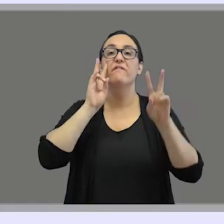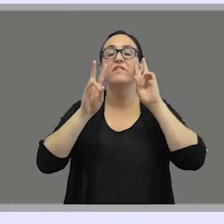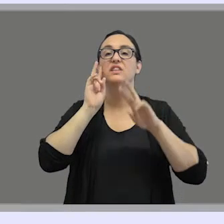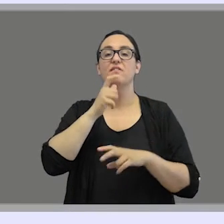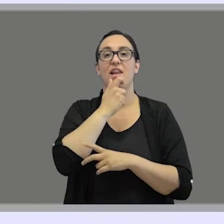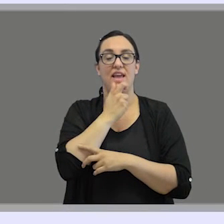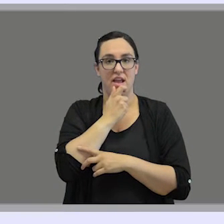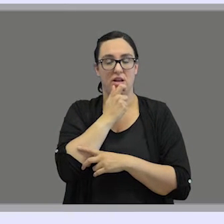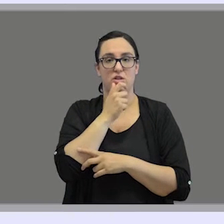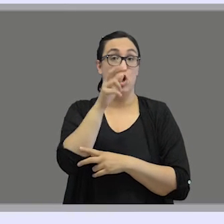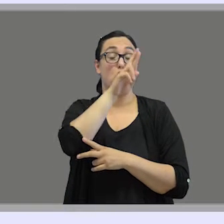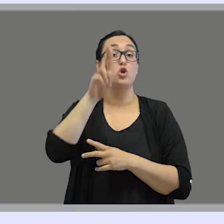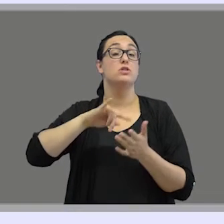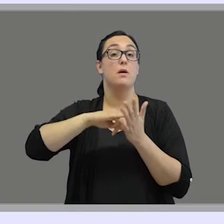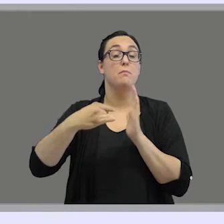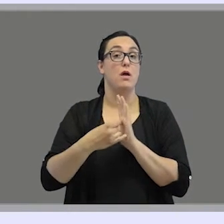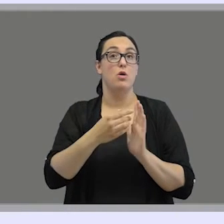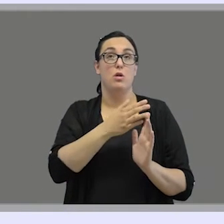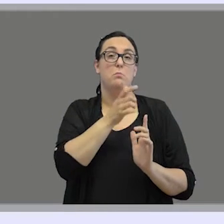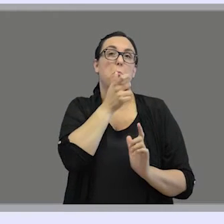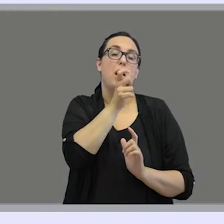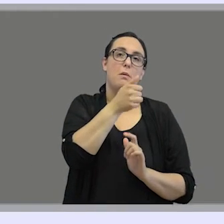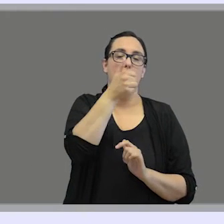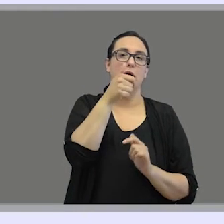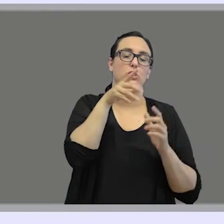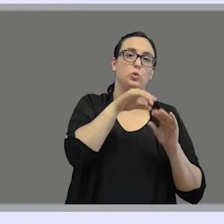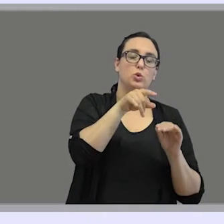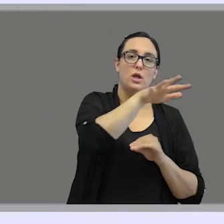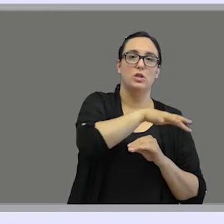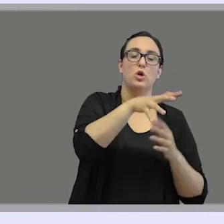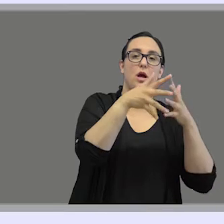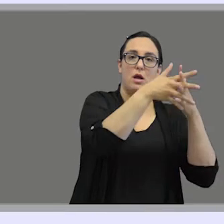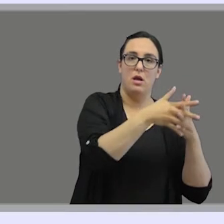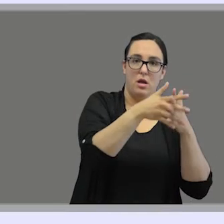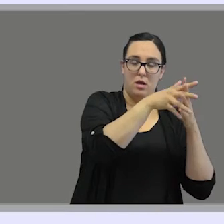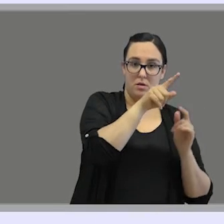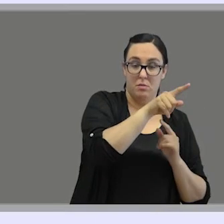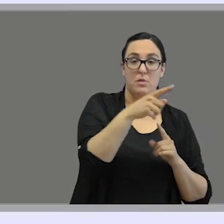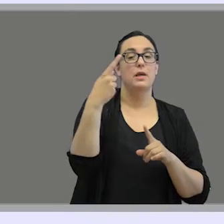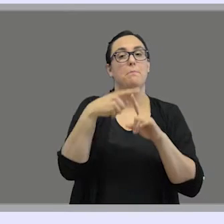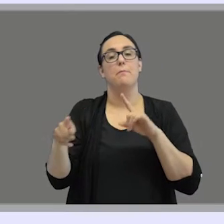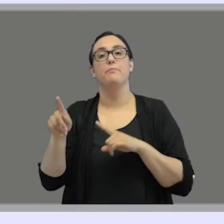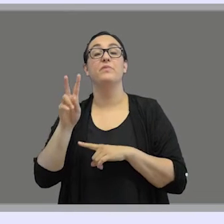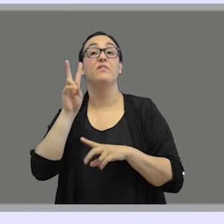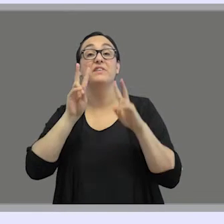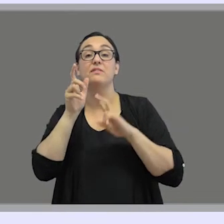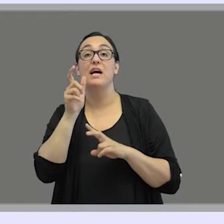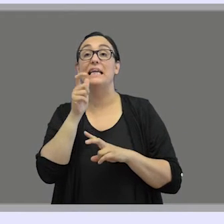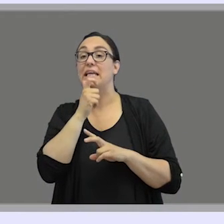Rochester Method is used in the USA and Visible English is the common name